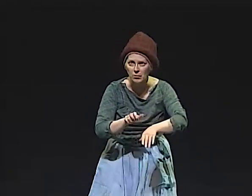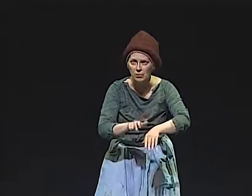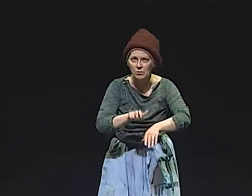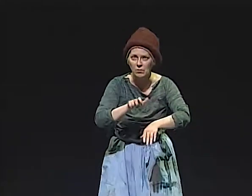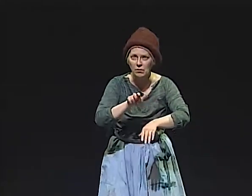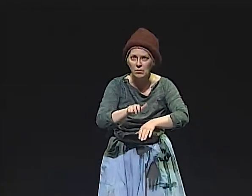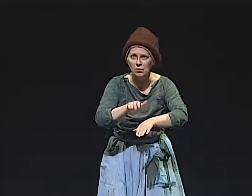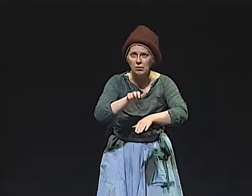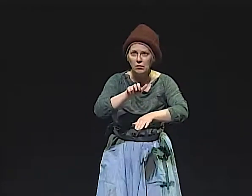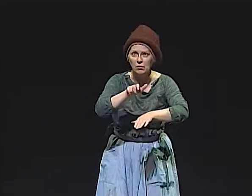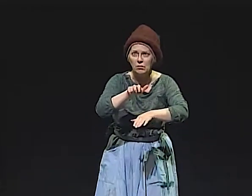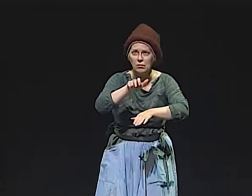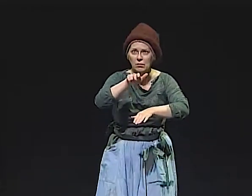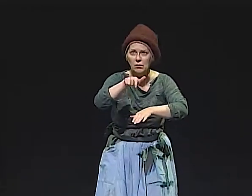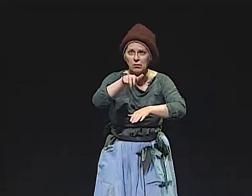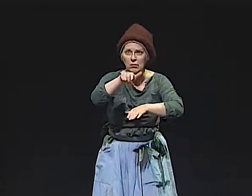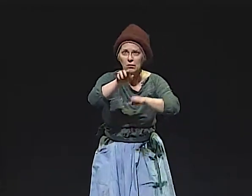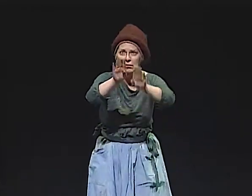SO UP THE STAIRS WE WENT.